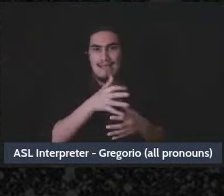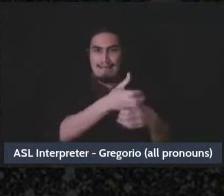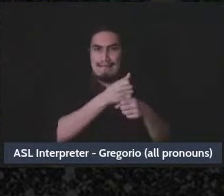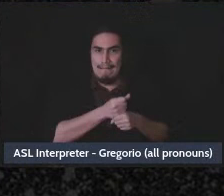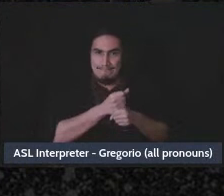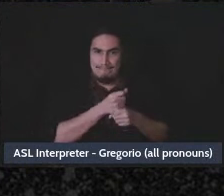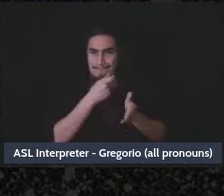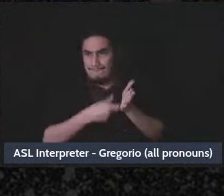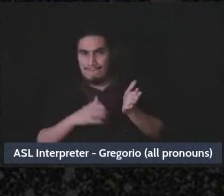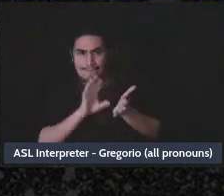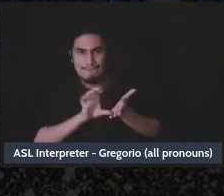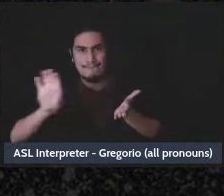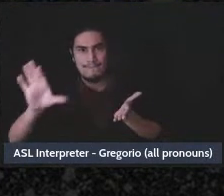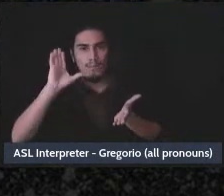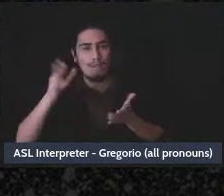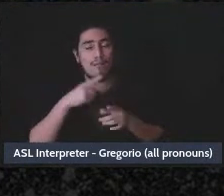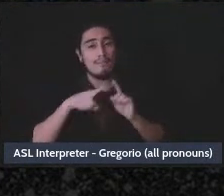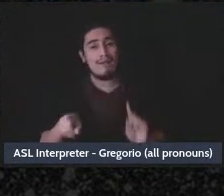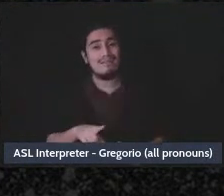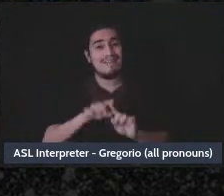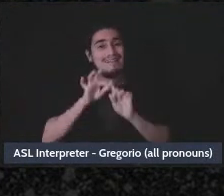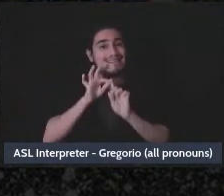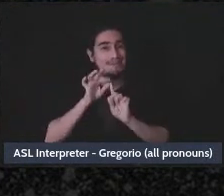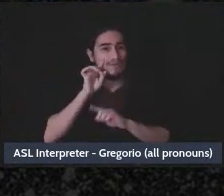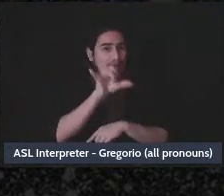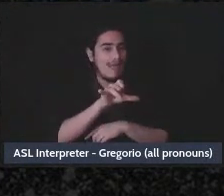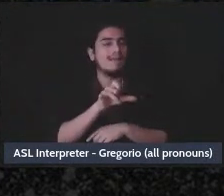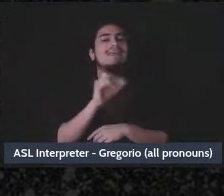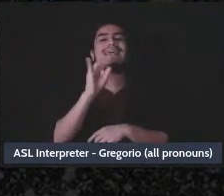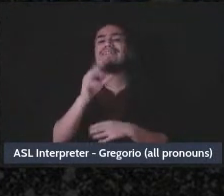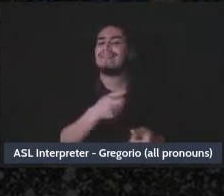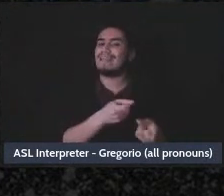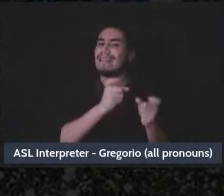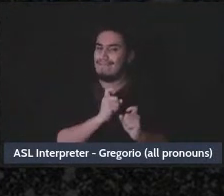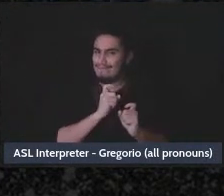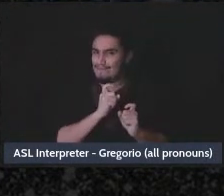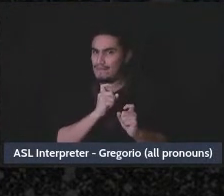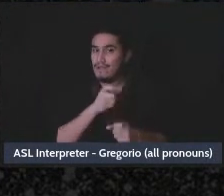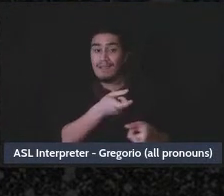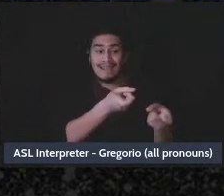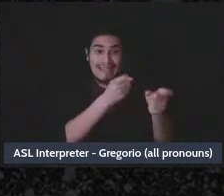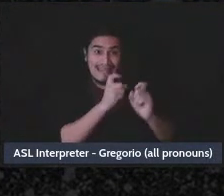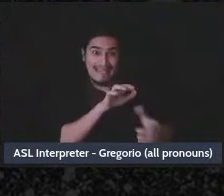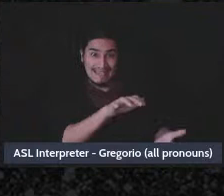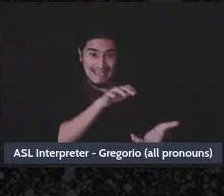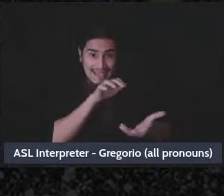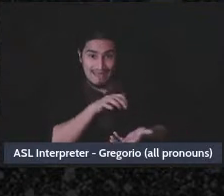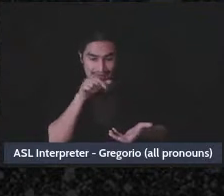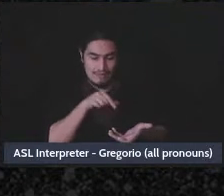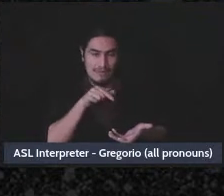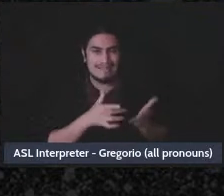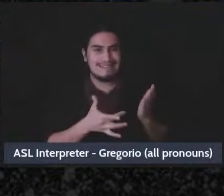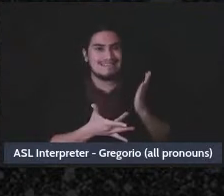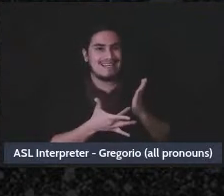but there's an exception to that for gifts, gifts is a technical legal term of art